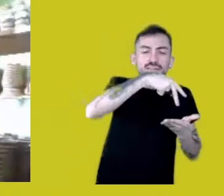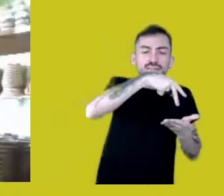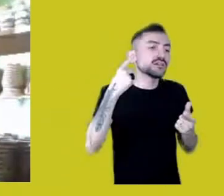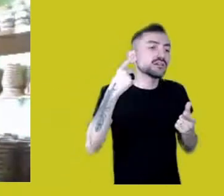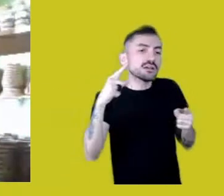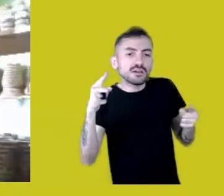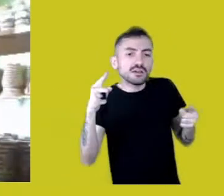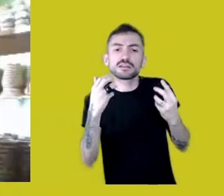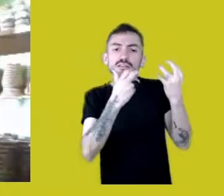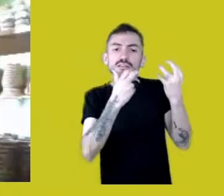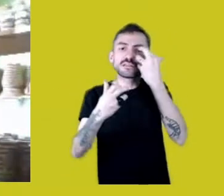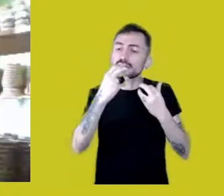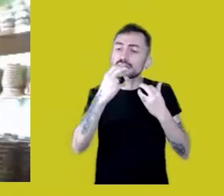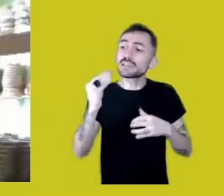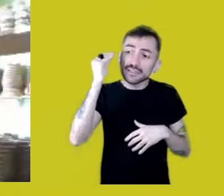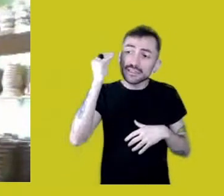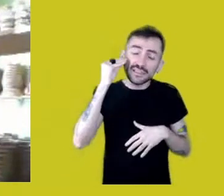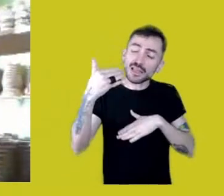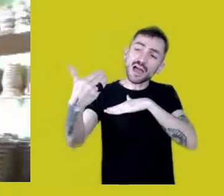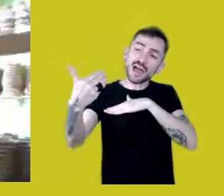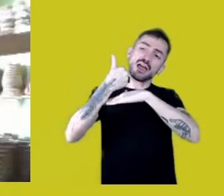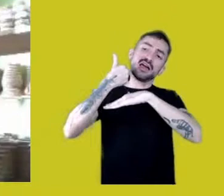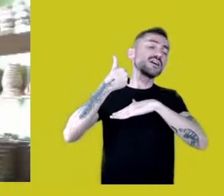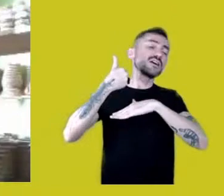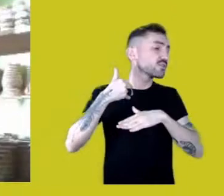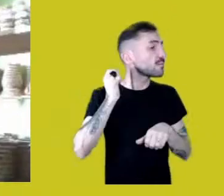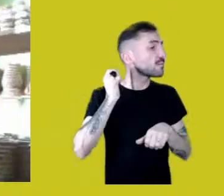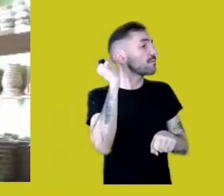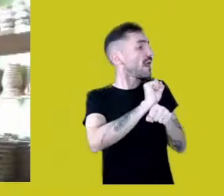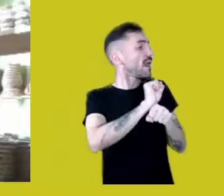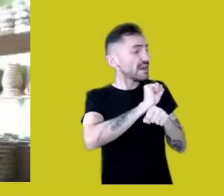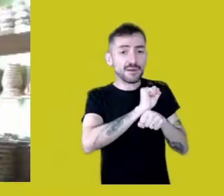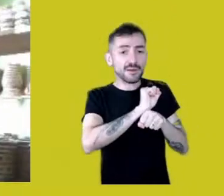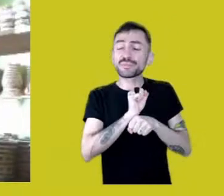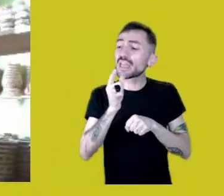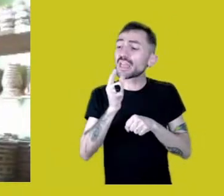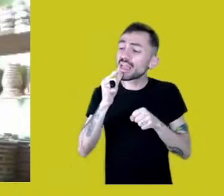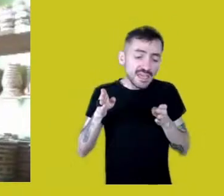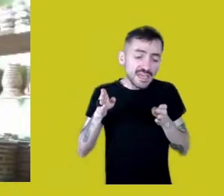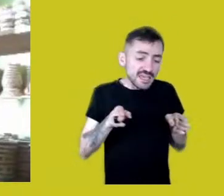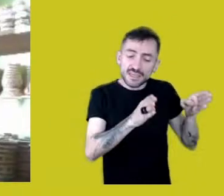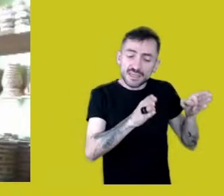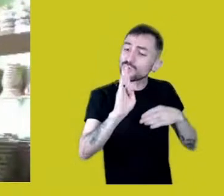even though the margins of the Madeira River are Mura ancient territory!